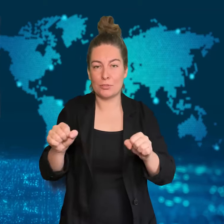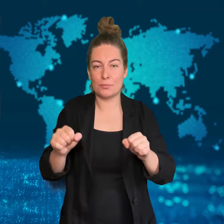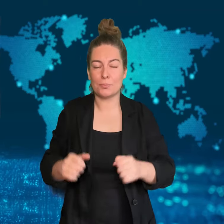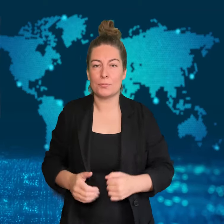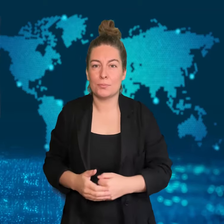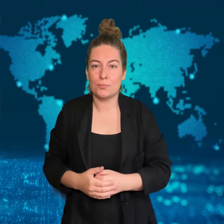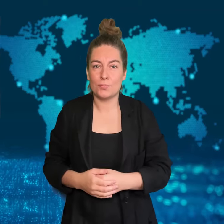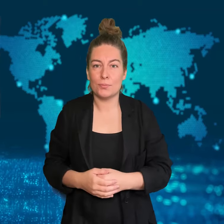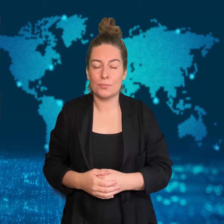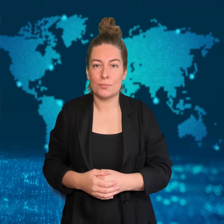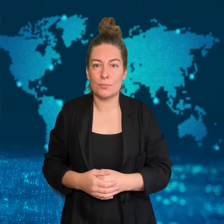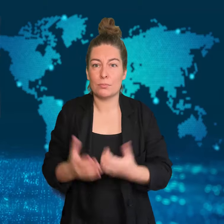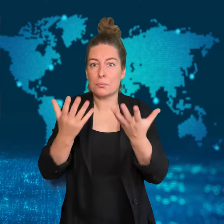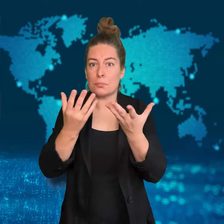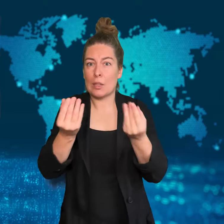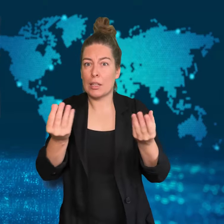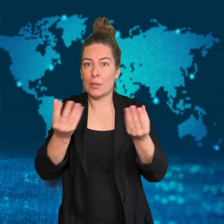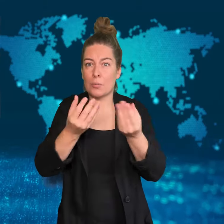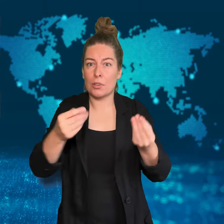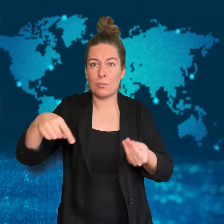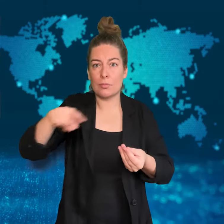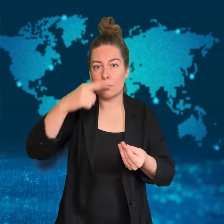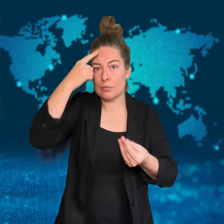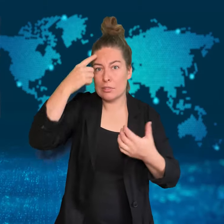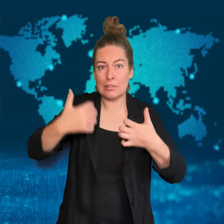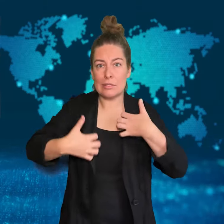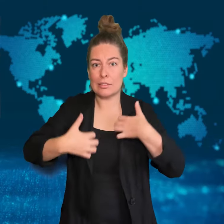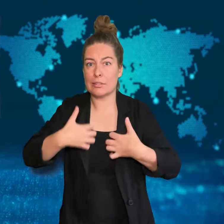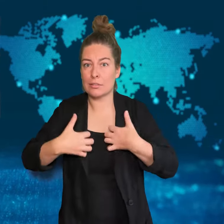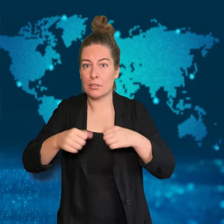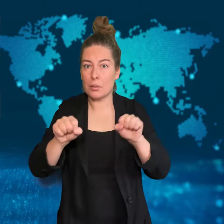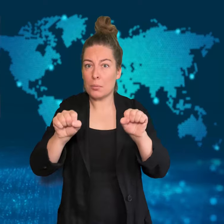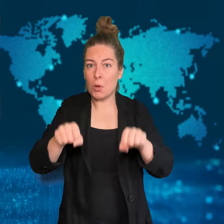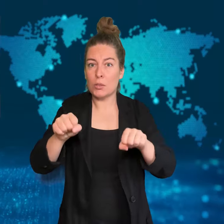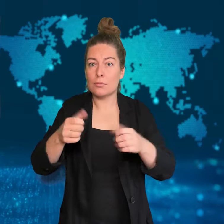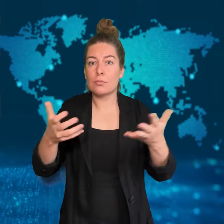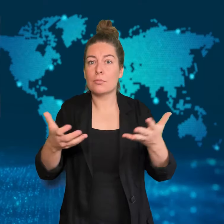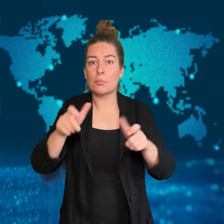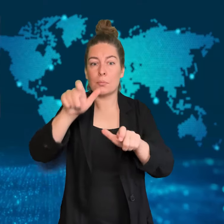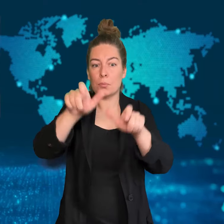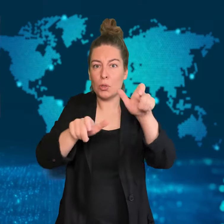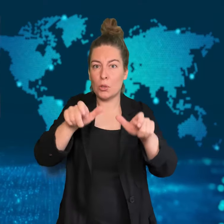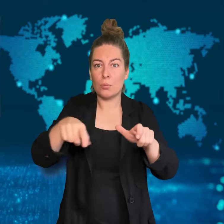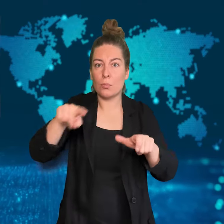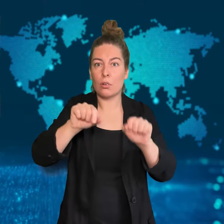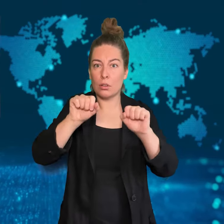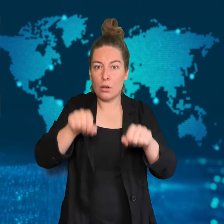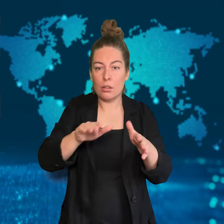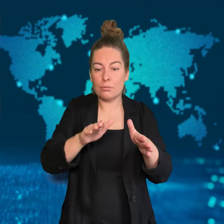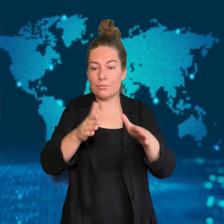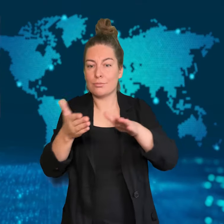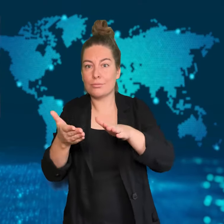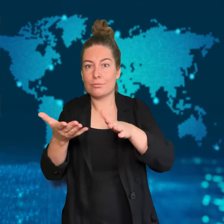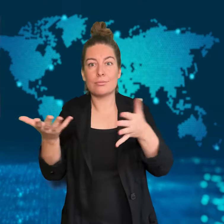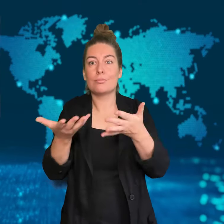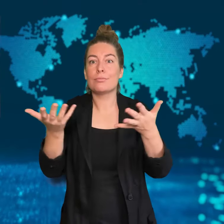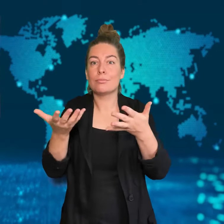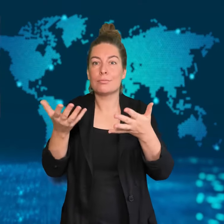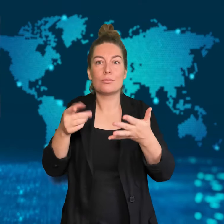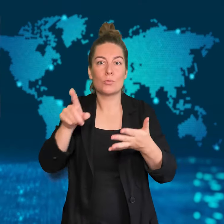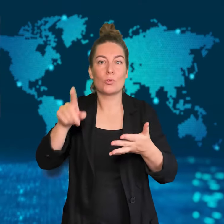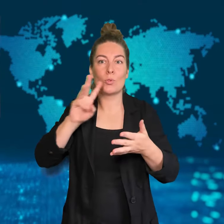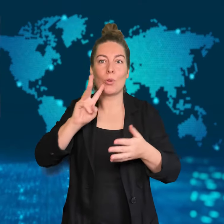Trucks that could carry water containers are without fuel.